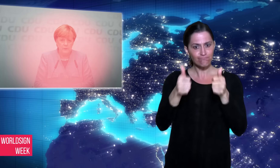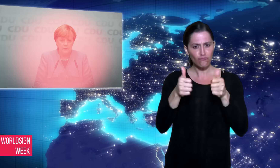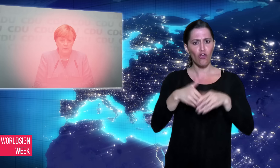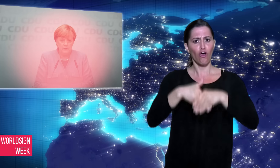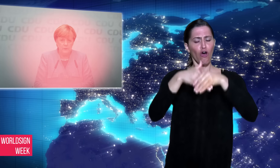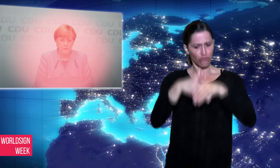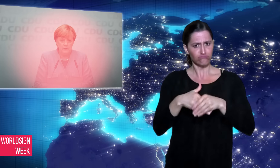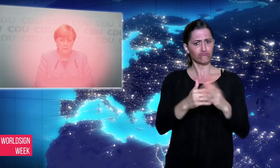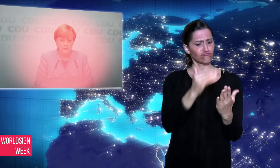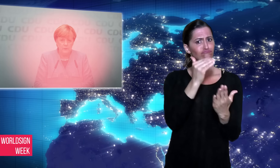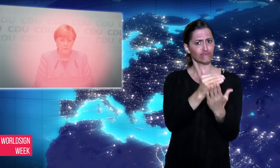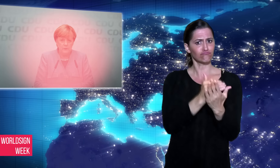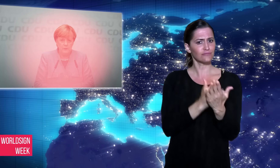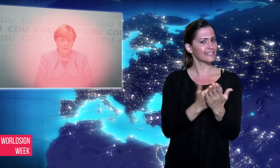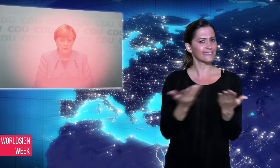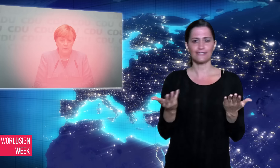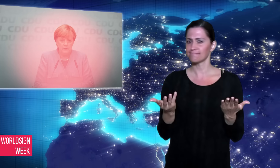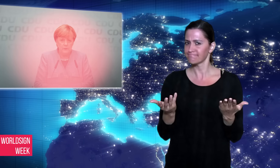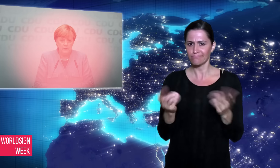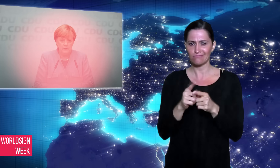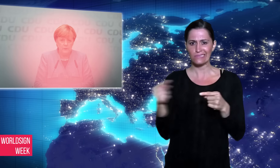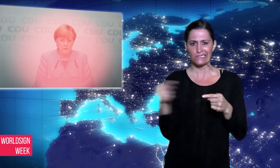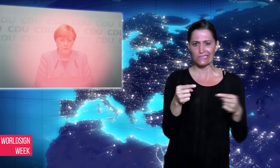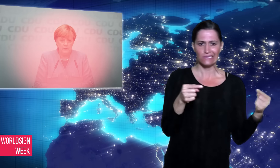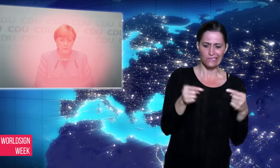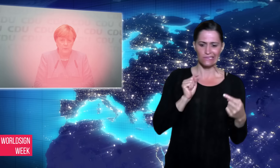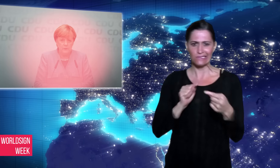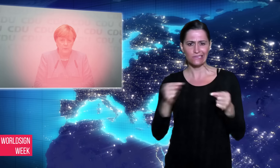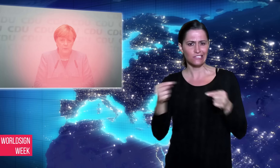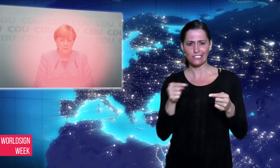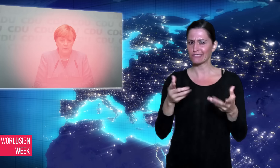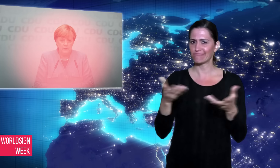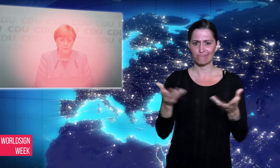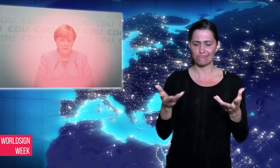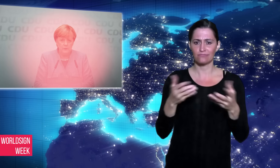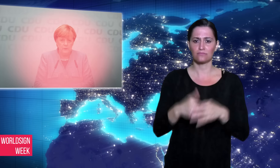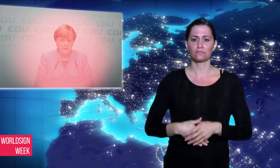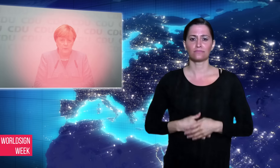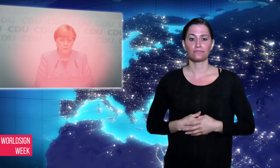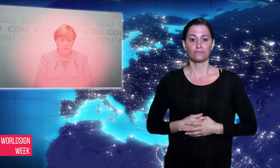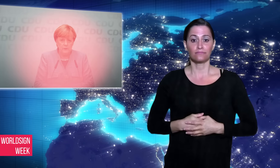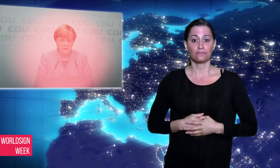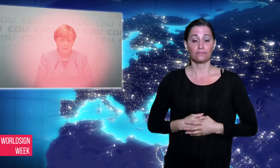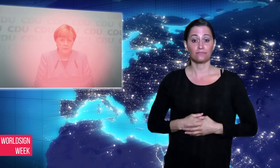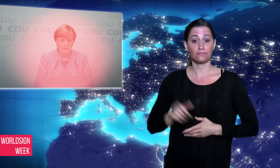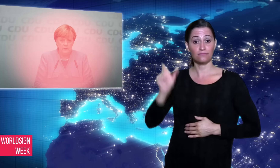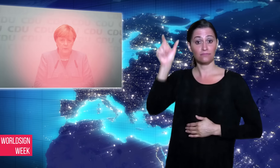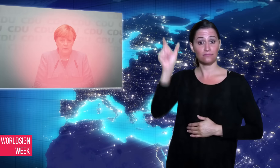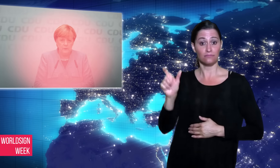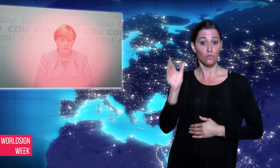September for a fourth term as a